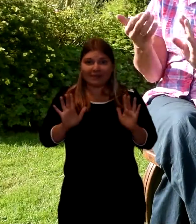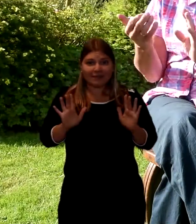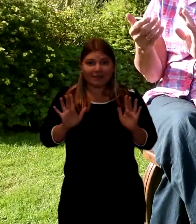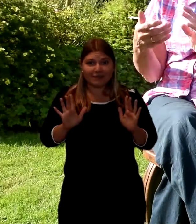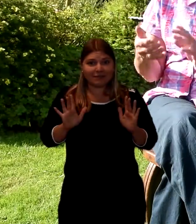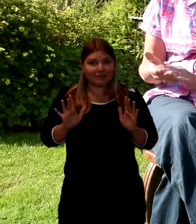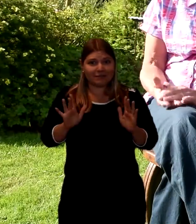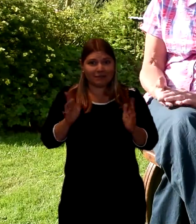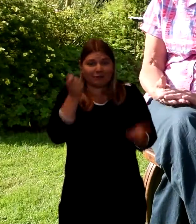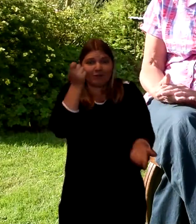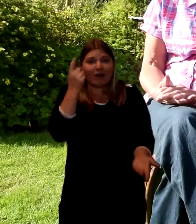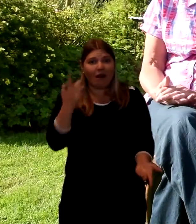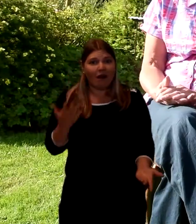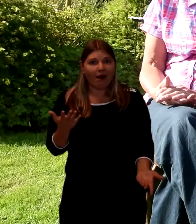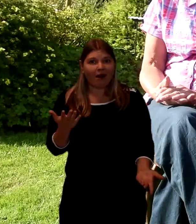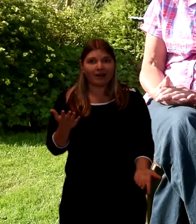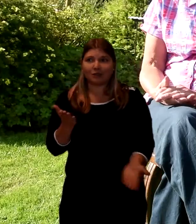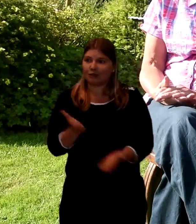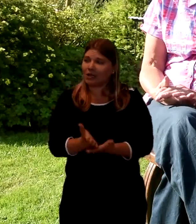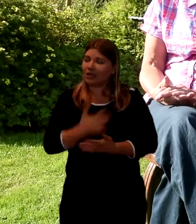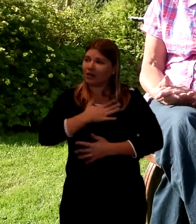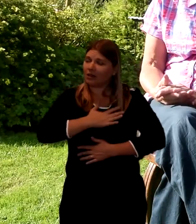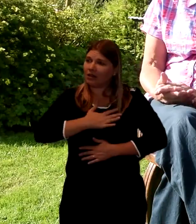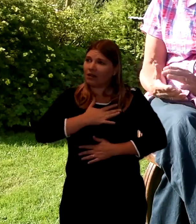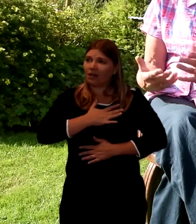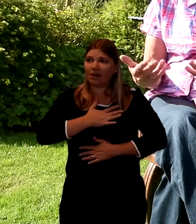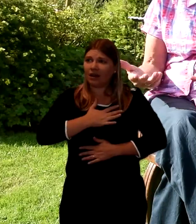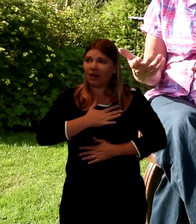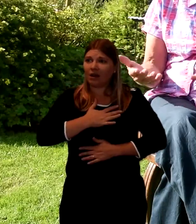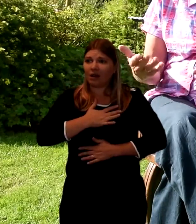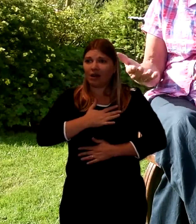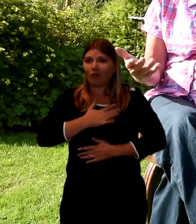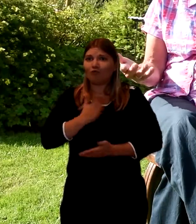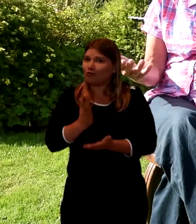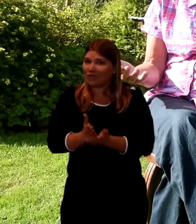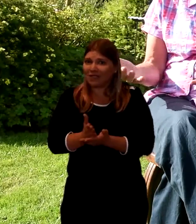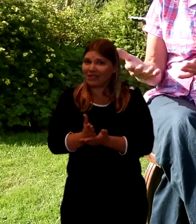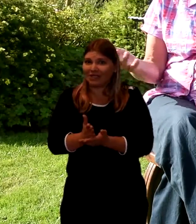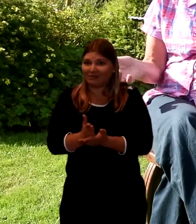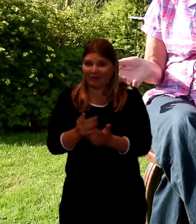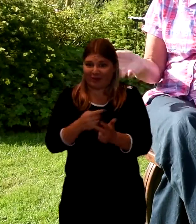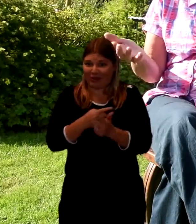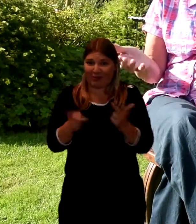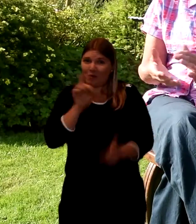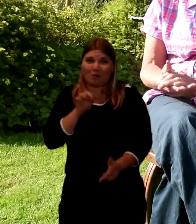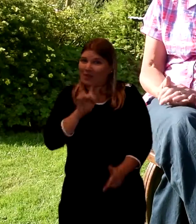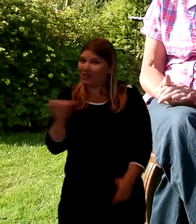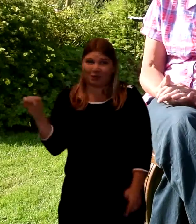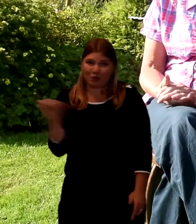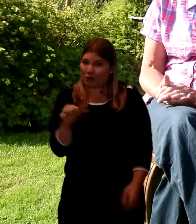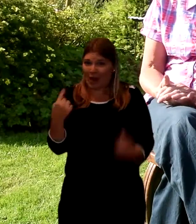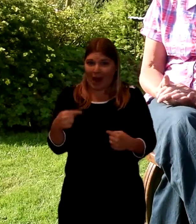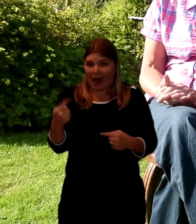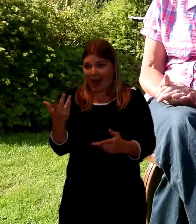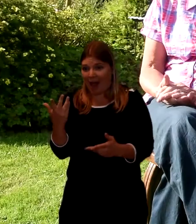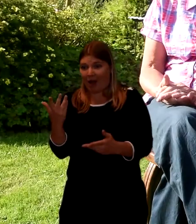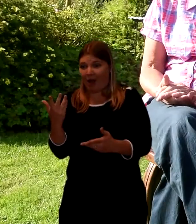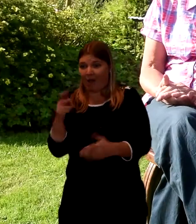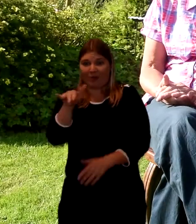So that was quite, well moving in itself. That actually we were there against what turned out to be a tradition of the time.